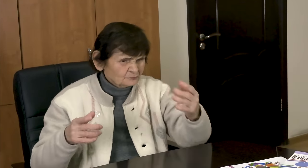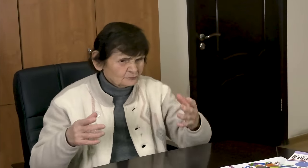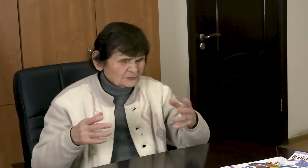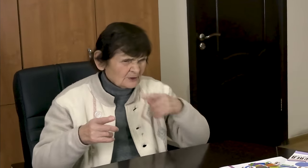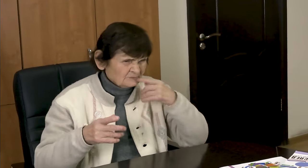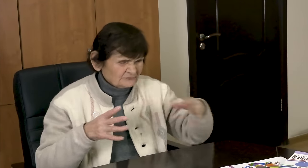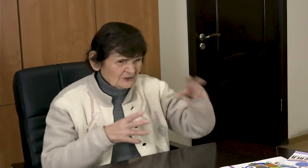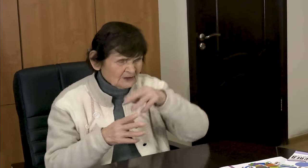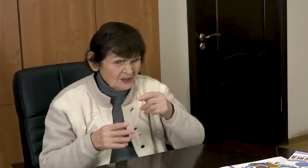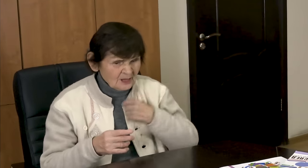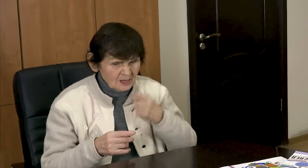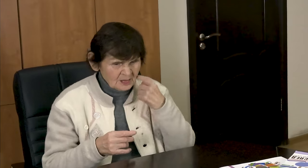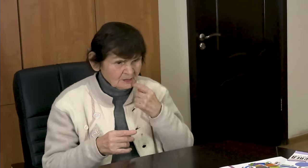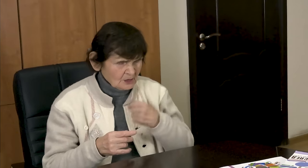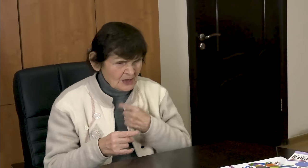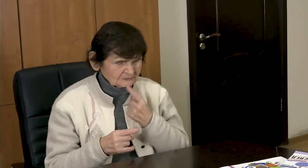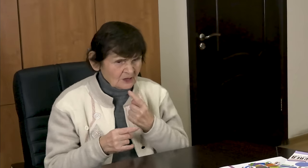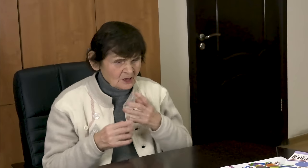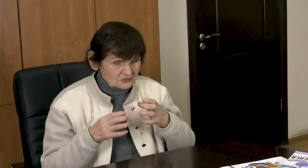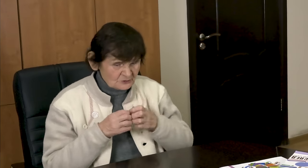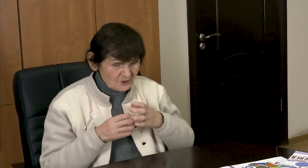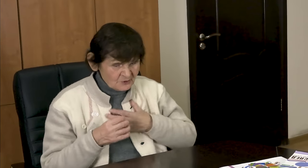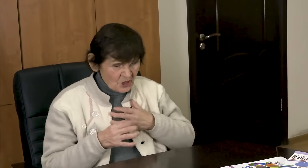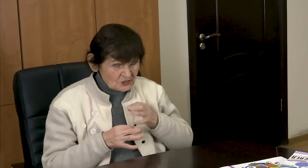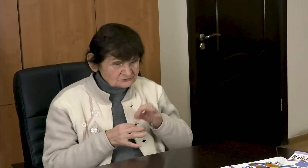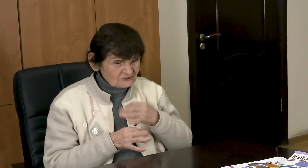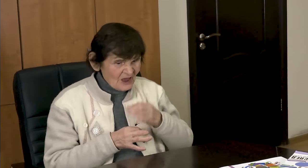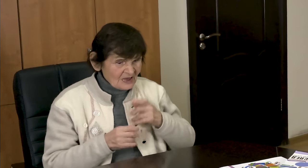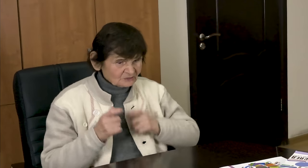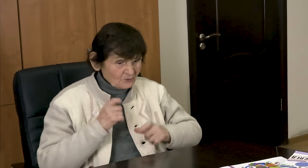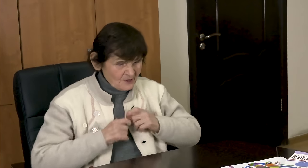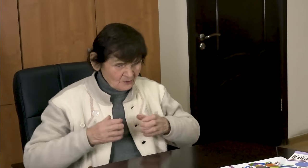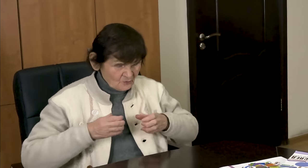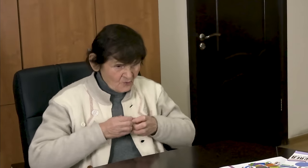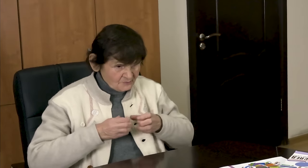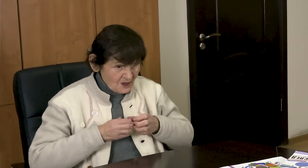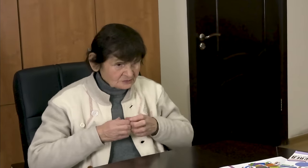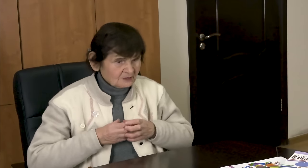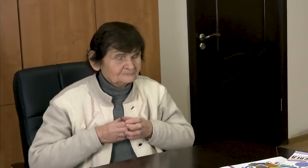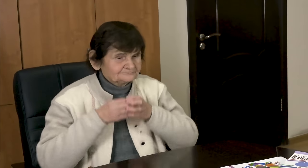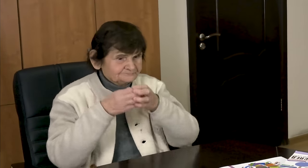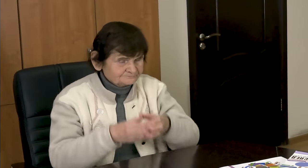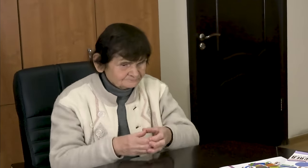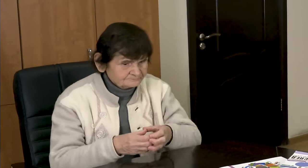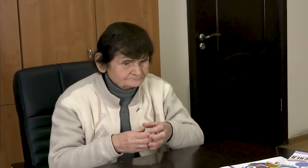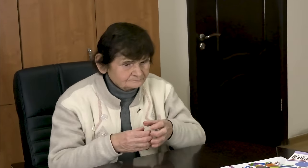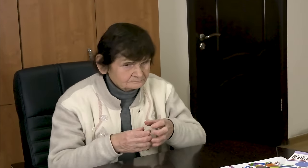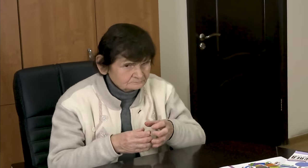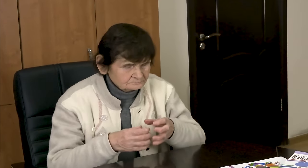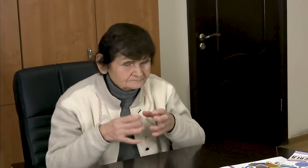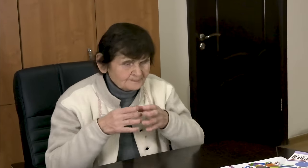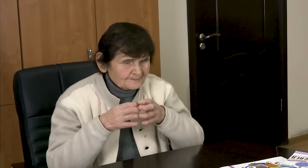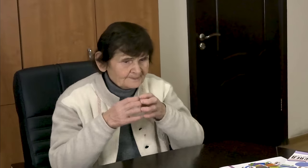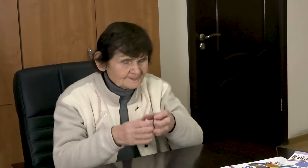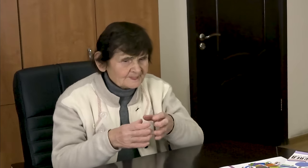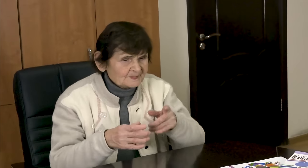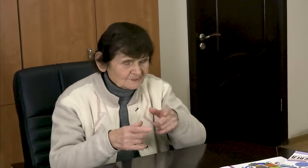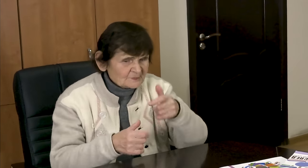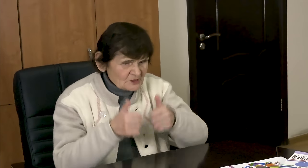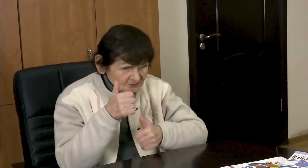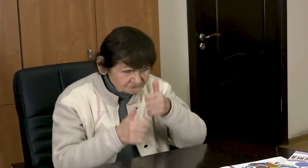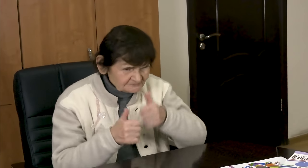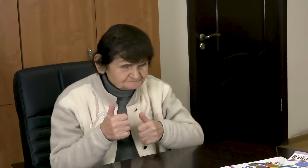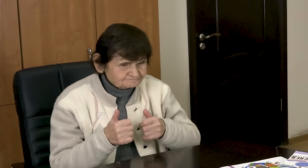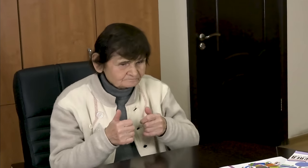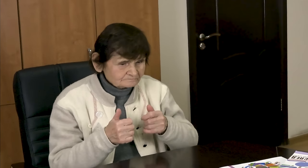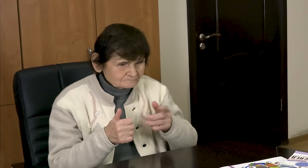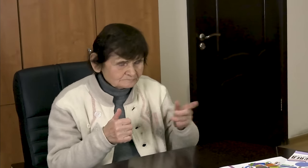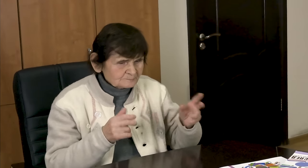I was alone among those who heard. Our team arrived at the competition site.